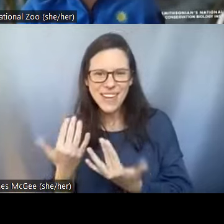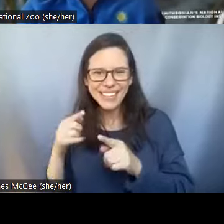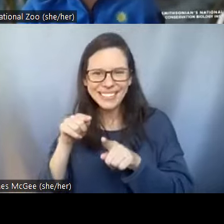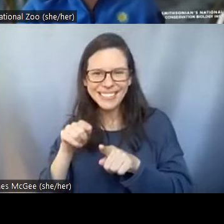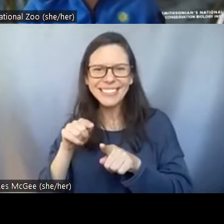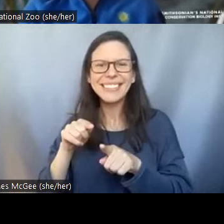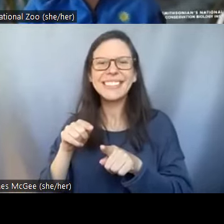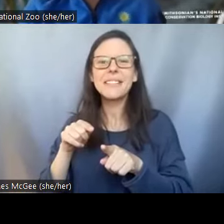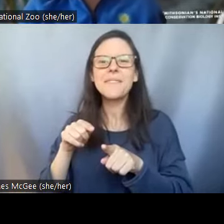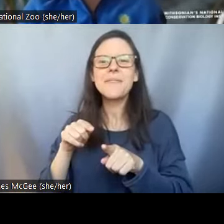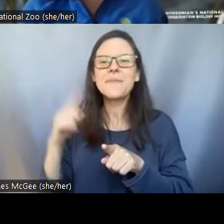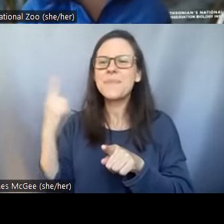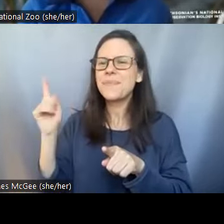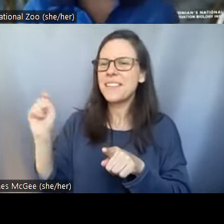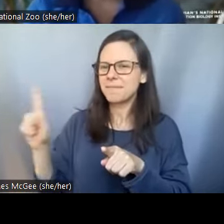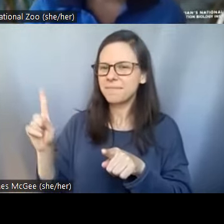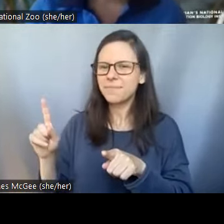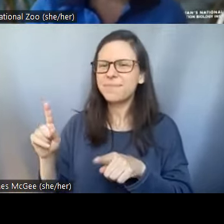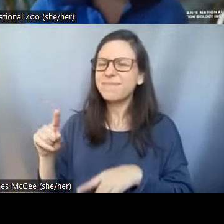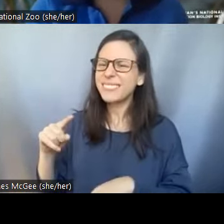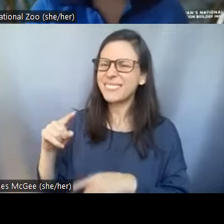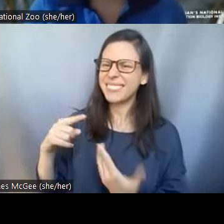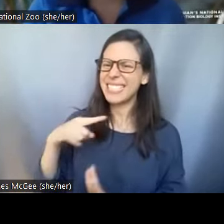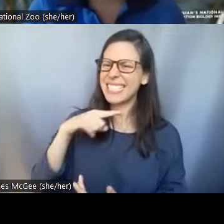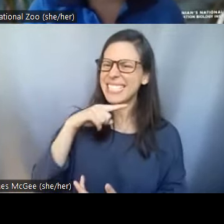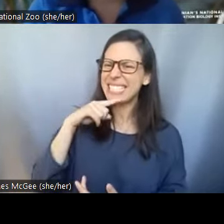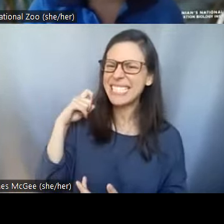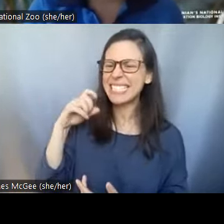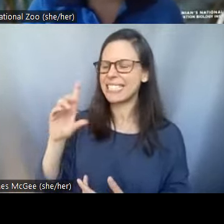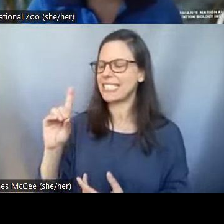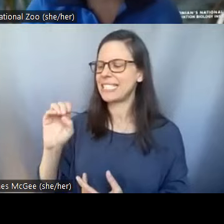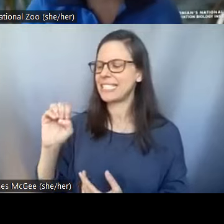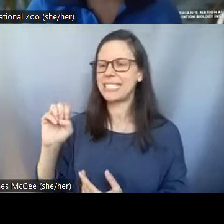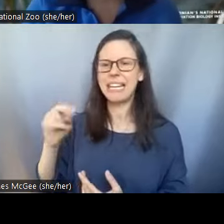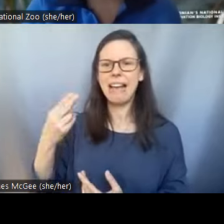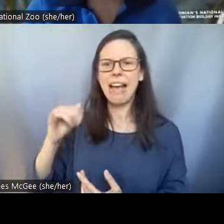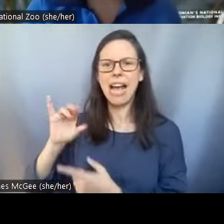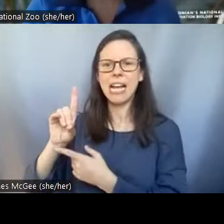a quick uh someone asked dehydrating is this similar like people might dehydrate jerky or herbs.